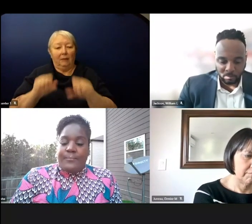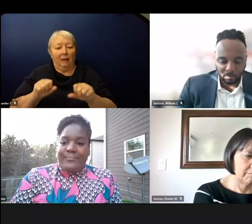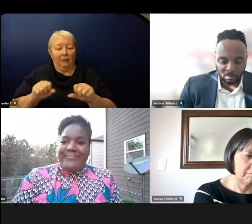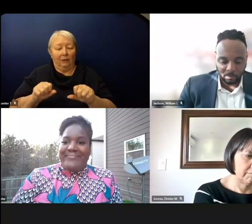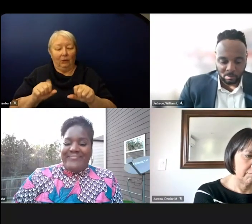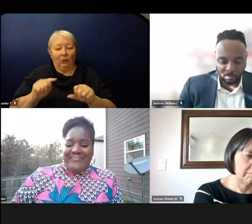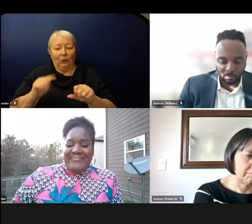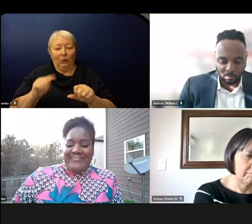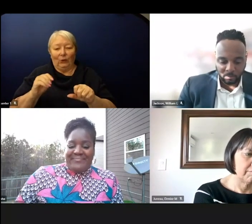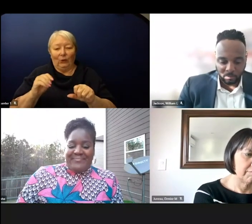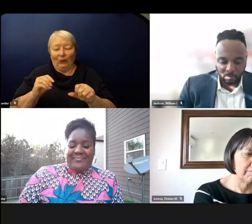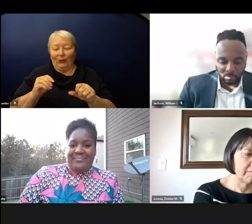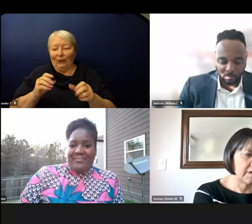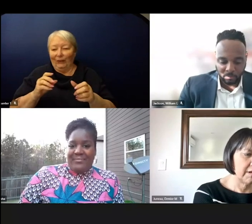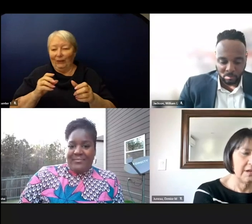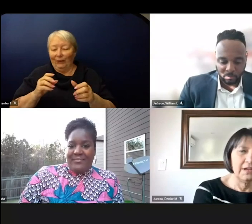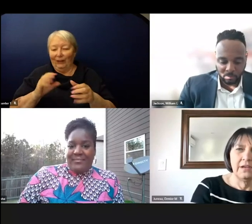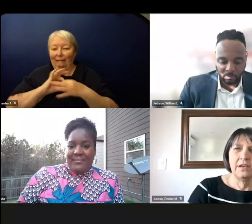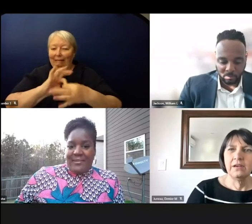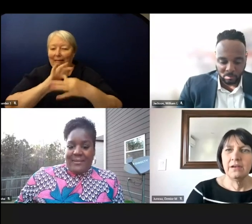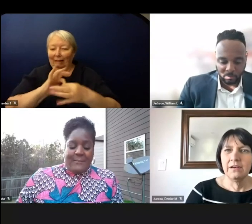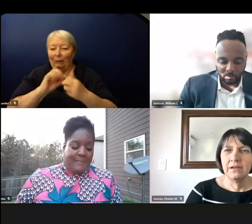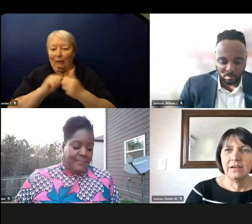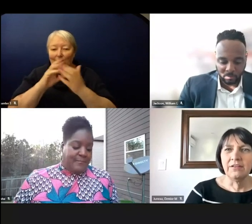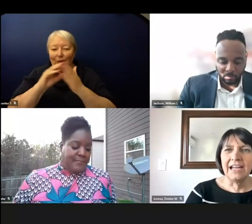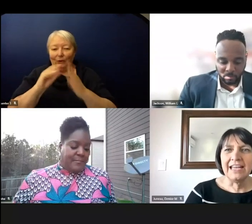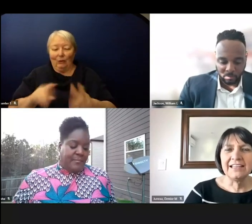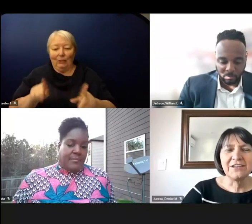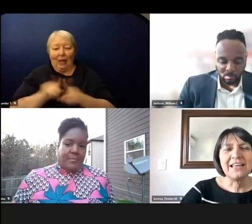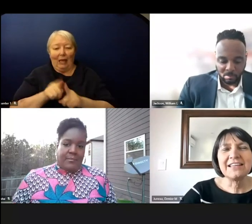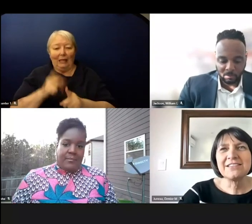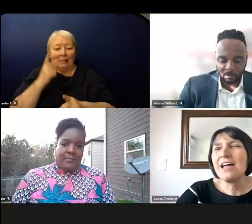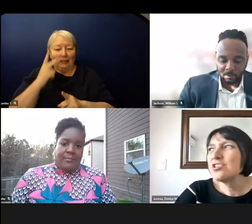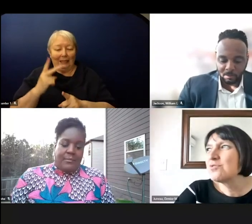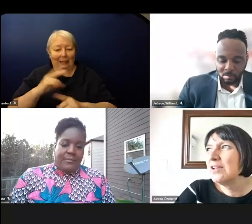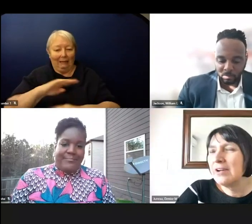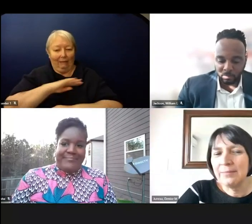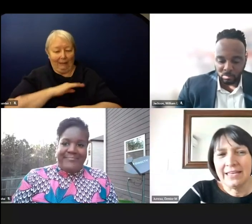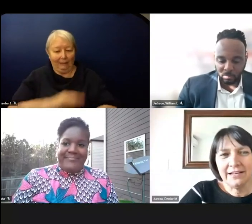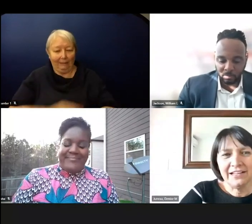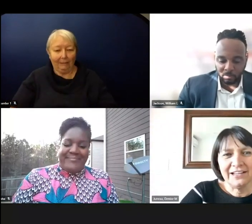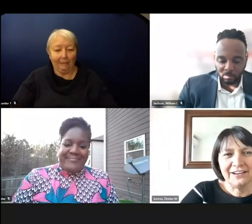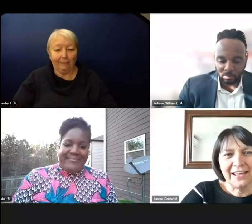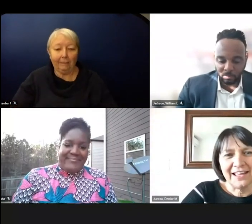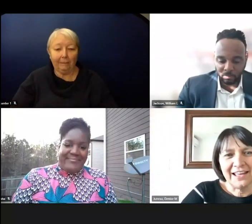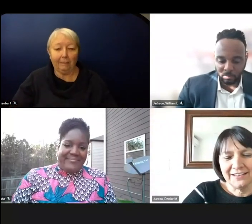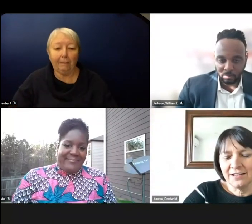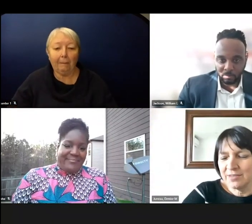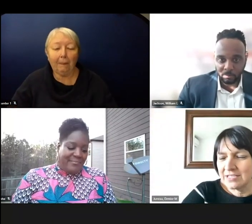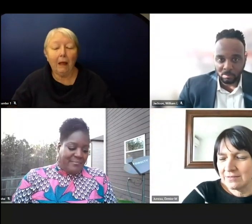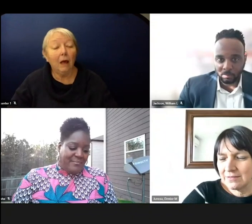Great. And so I guess I just really want to make it clear that this agreement